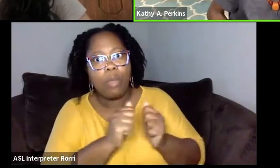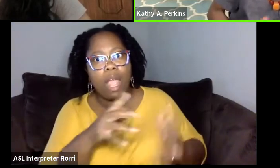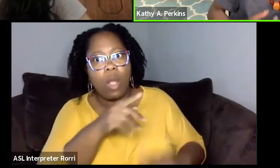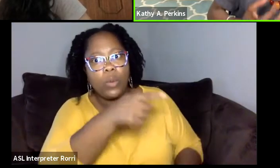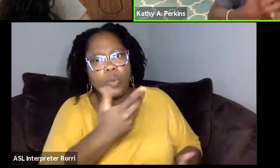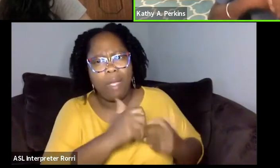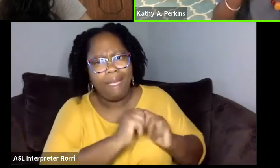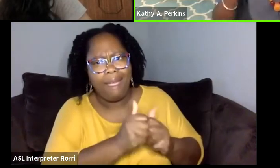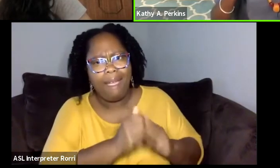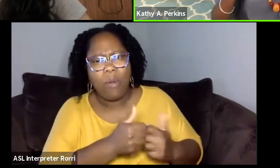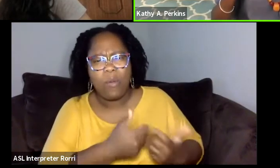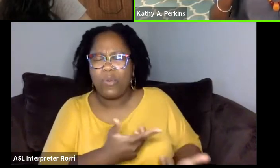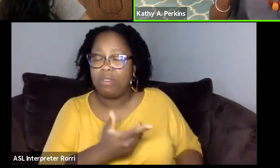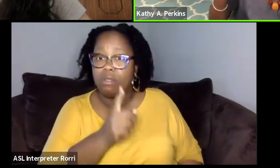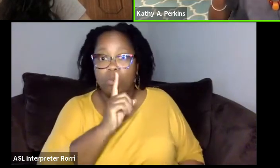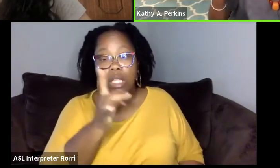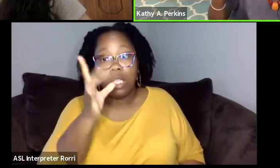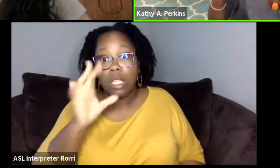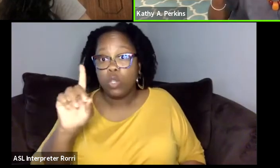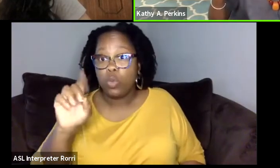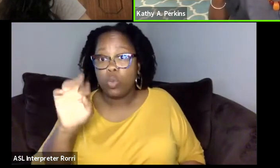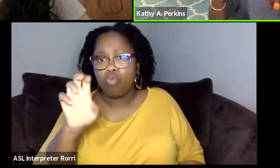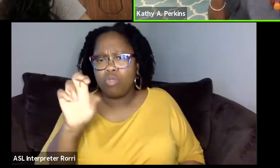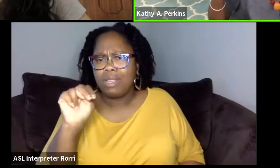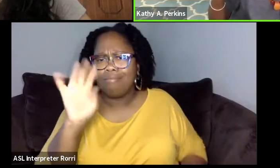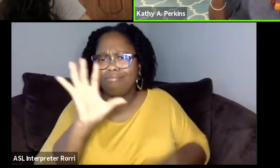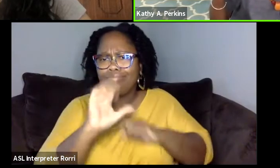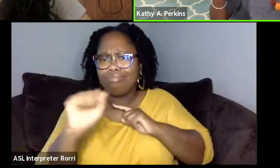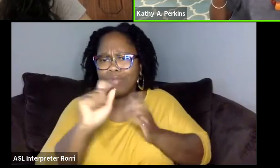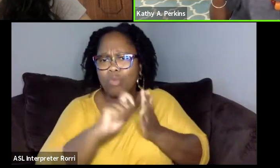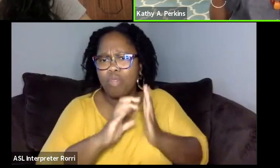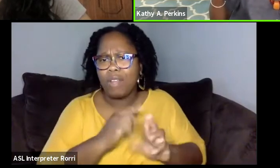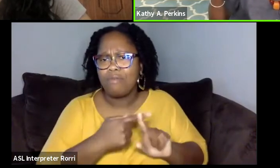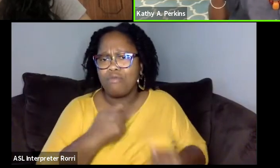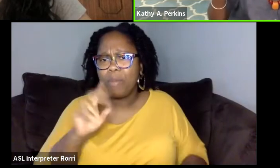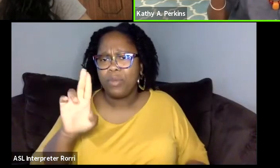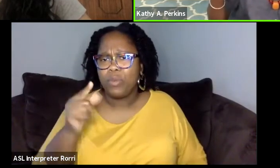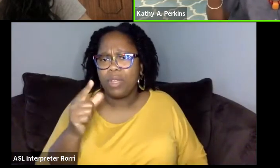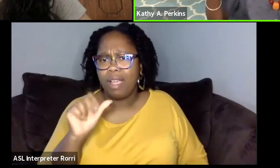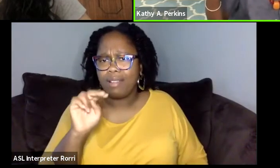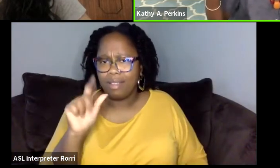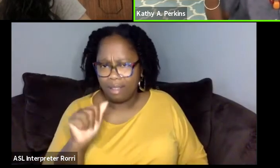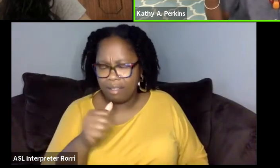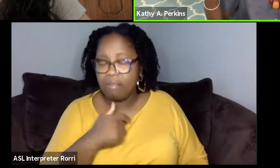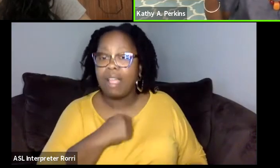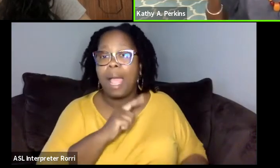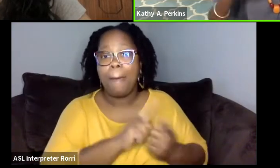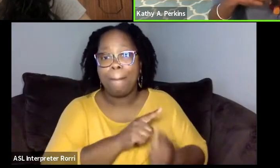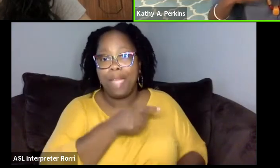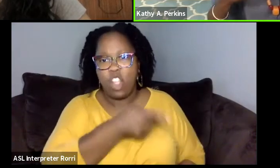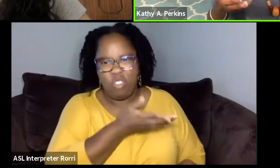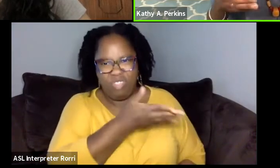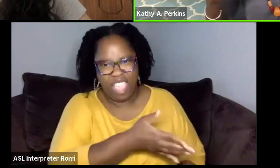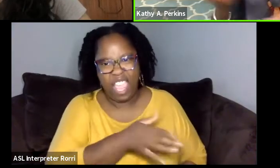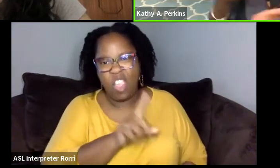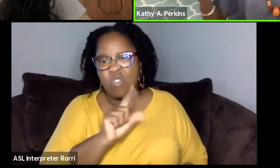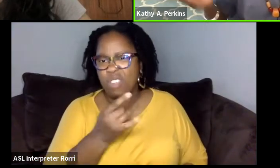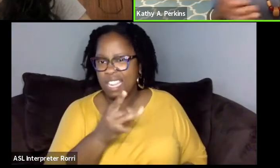Doreen is this amazing writer from Uganda. And I met her when I was in Uganda in 2018, a friend of mine, a mutual friend